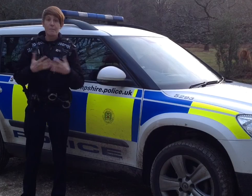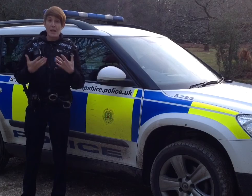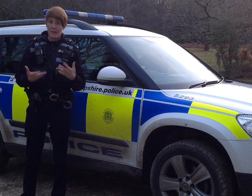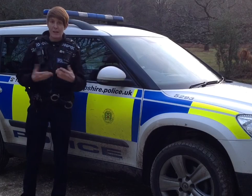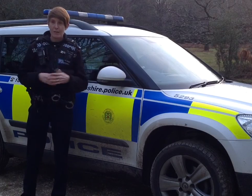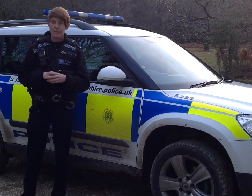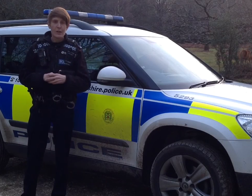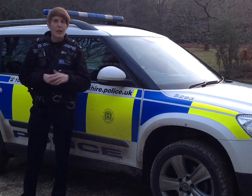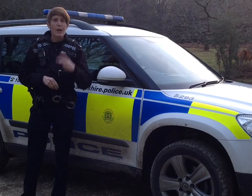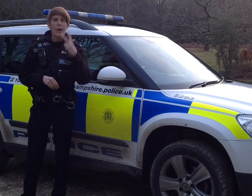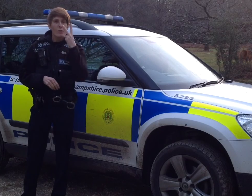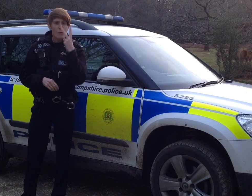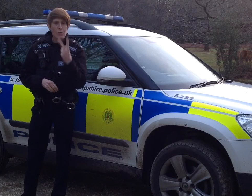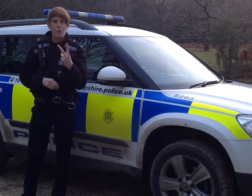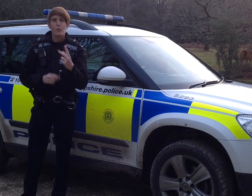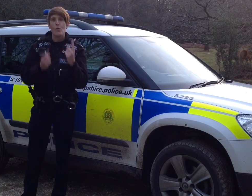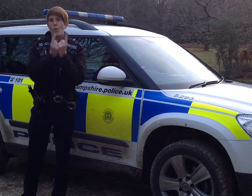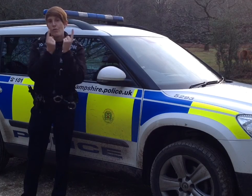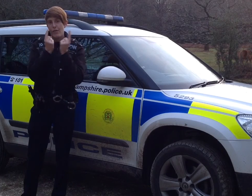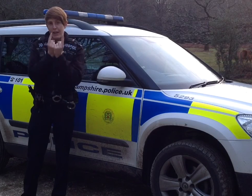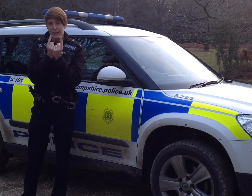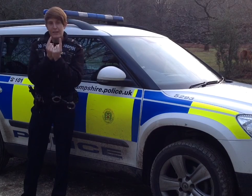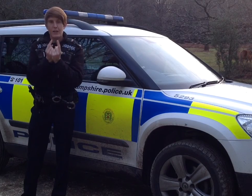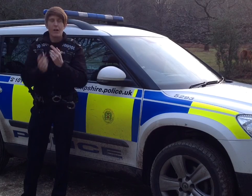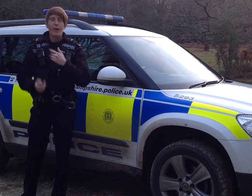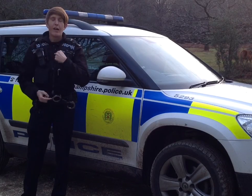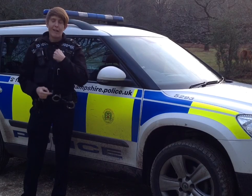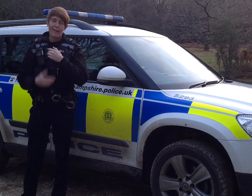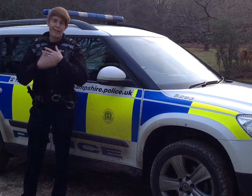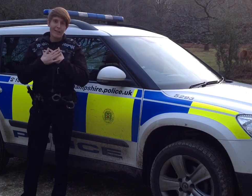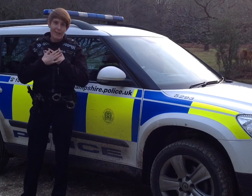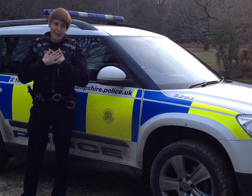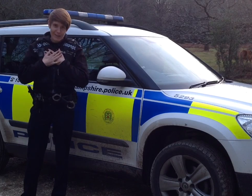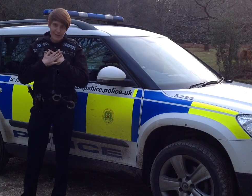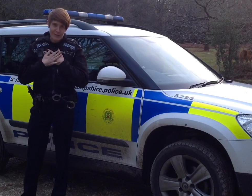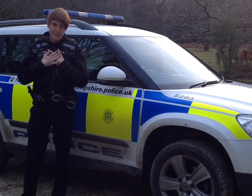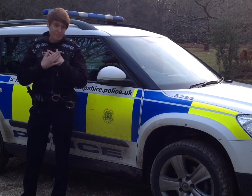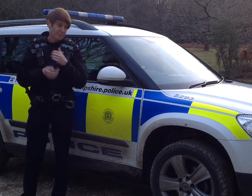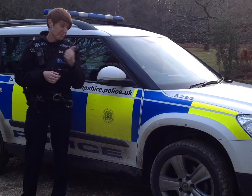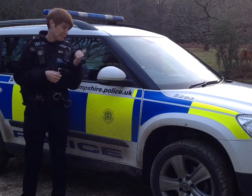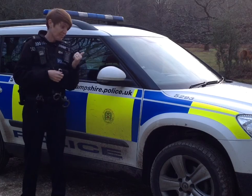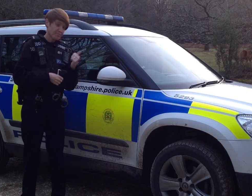Now there are two things I love!